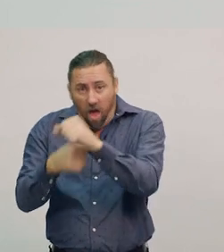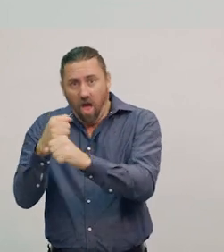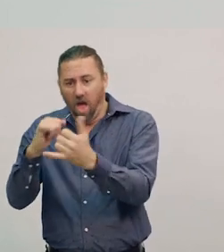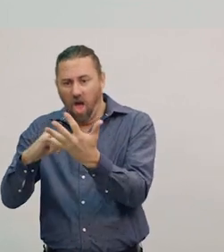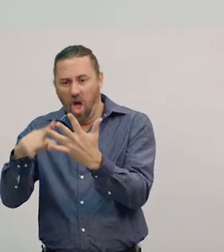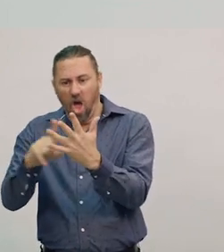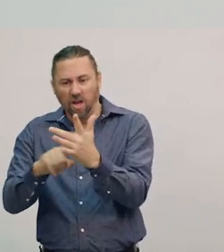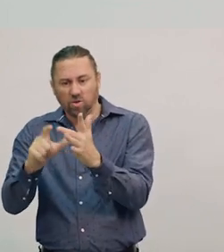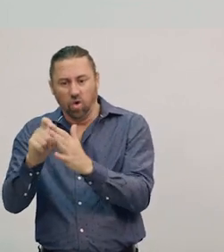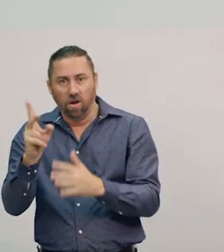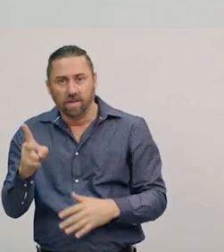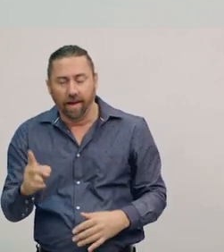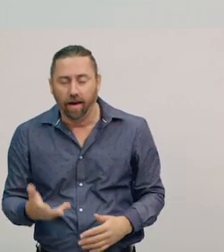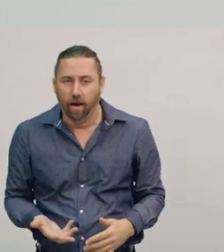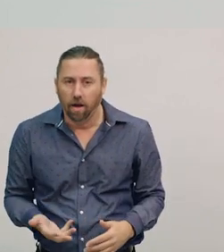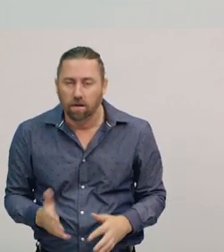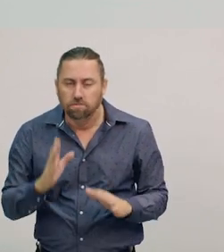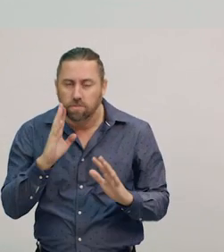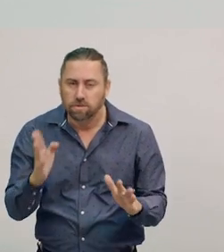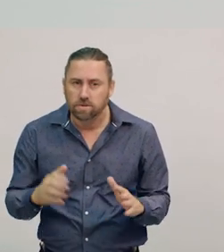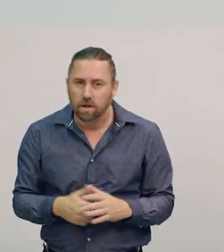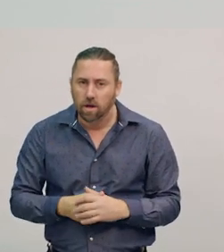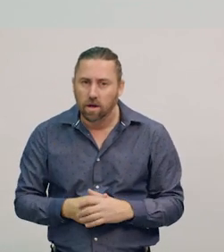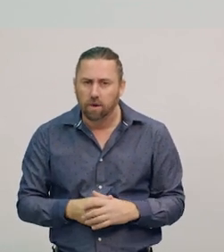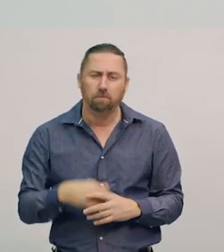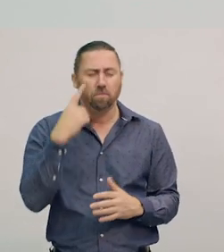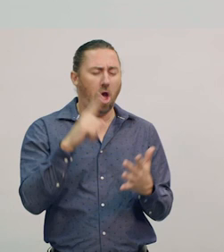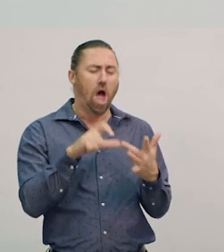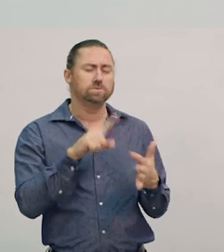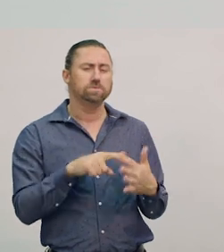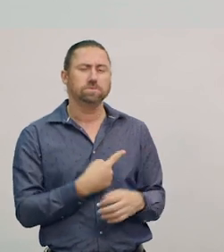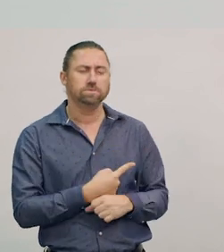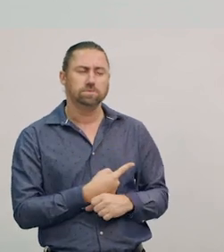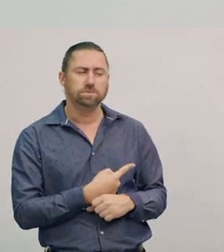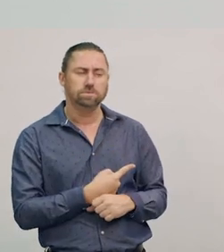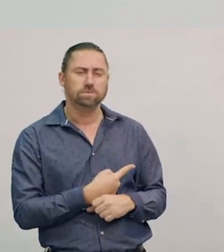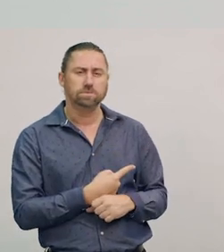Time to check our block of ice again.